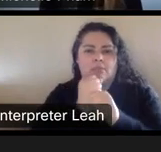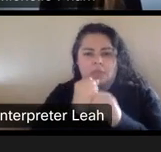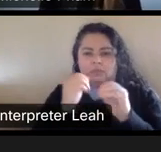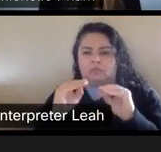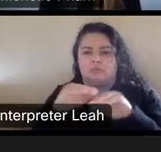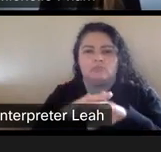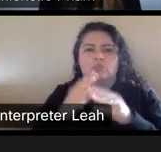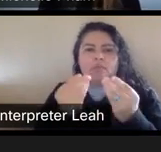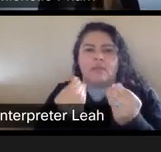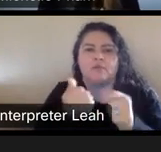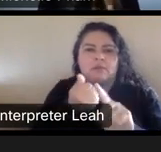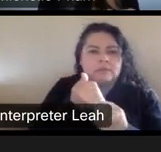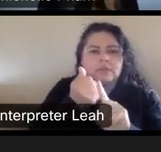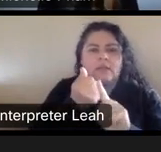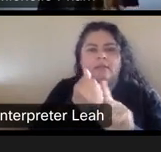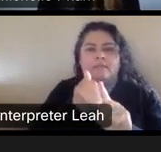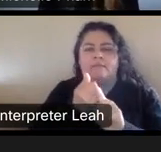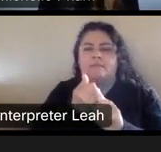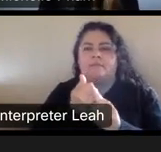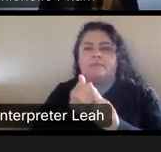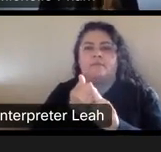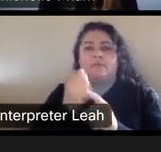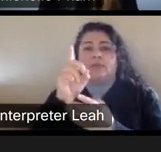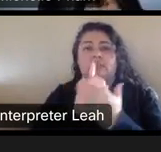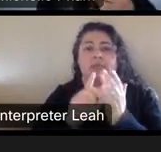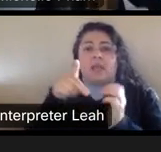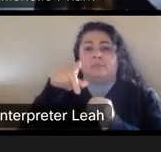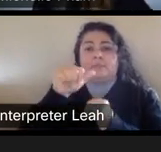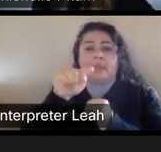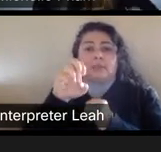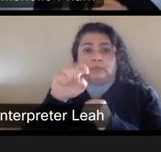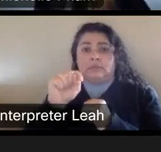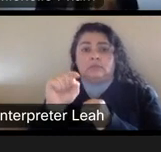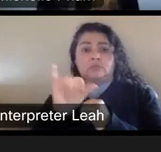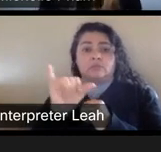And then their design patent is, you know, like this knitted upper area.